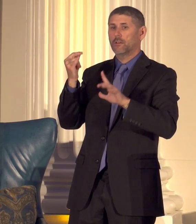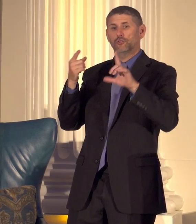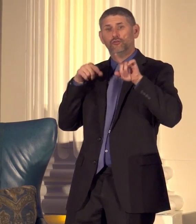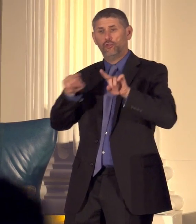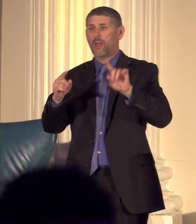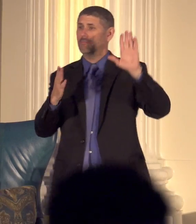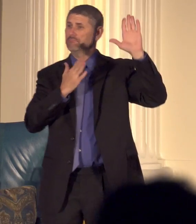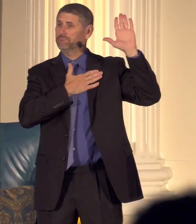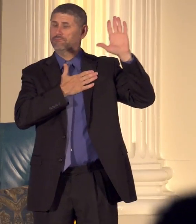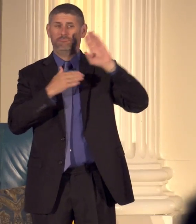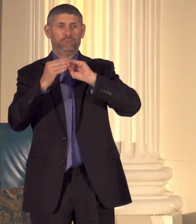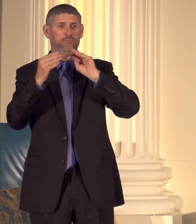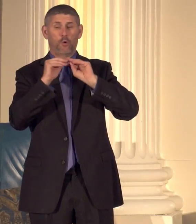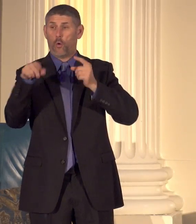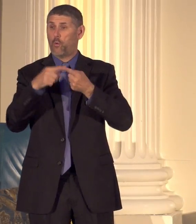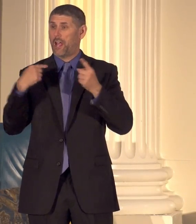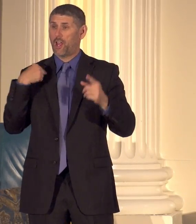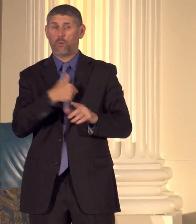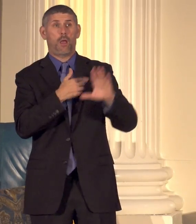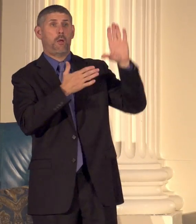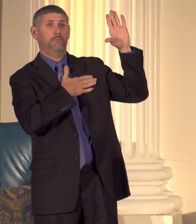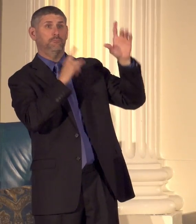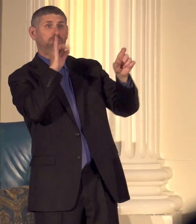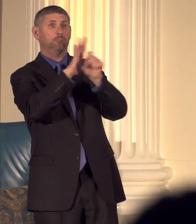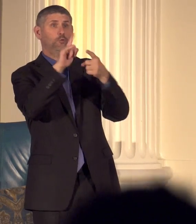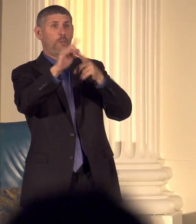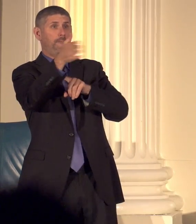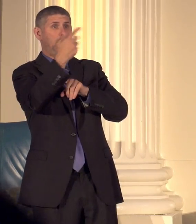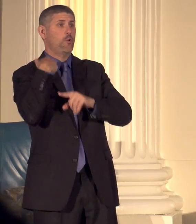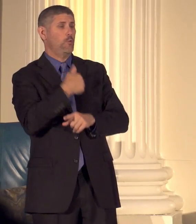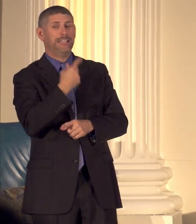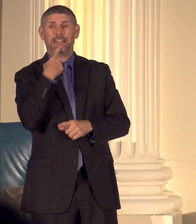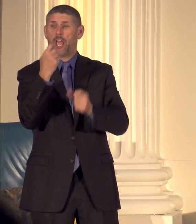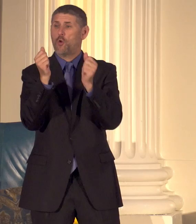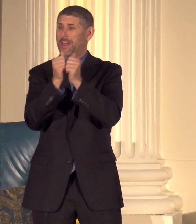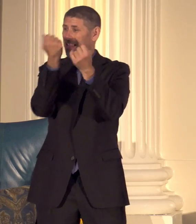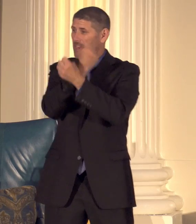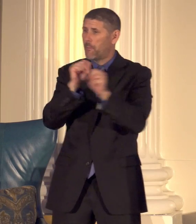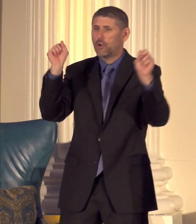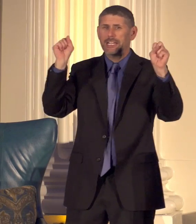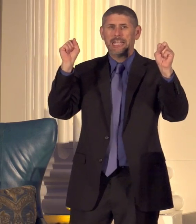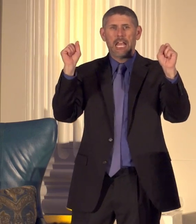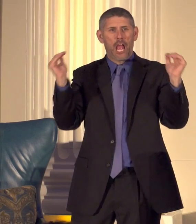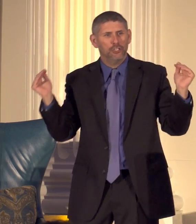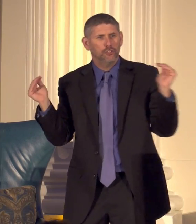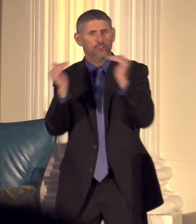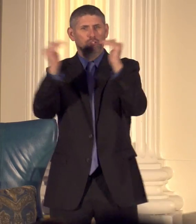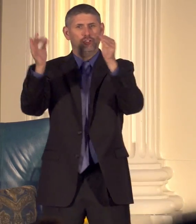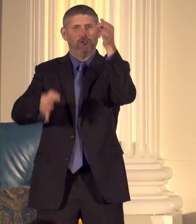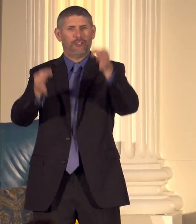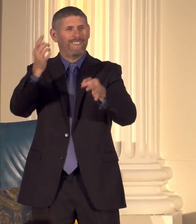whenever we give the pledge where we say with liberty and justice for all and